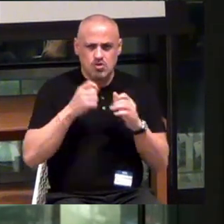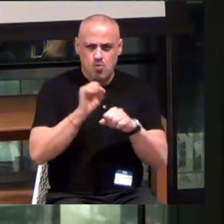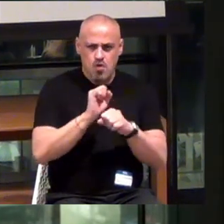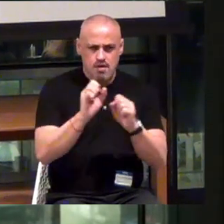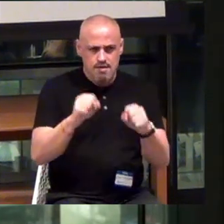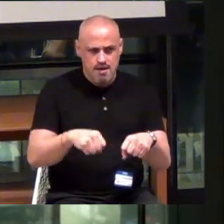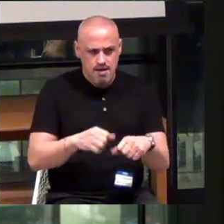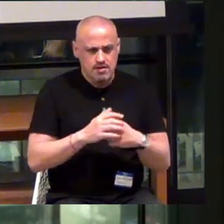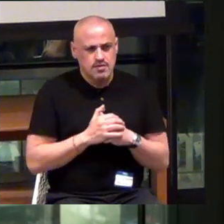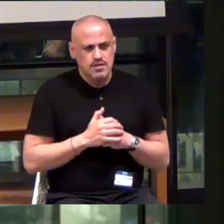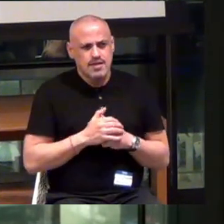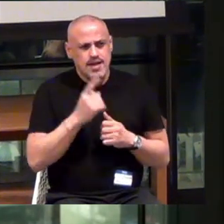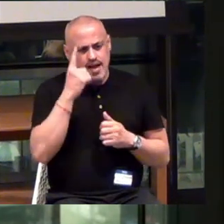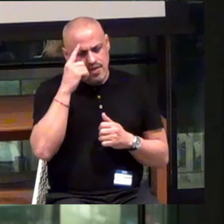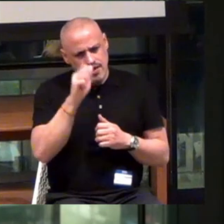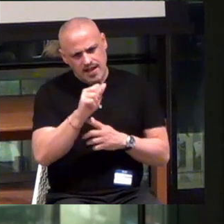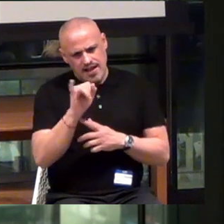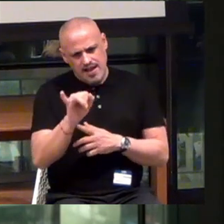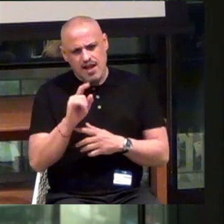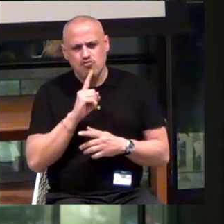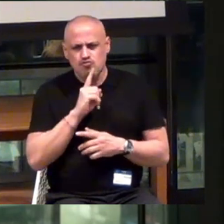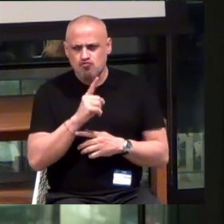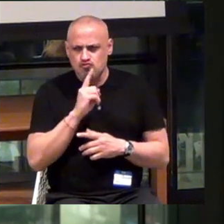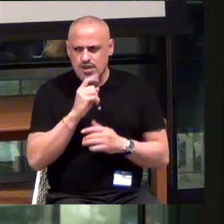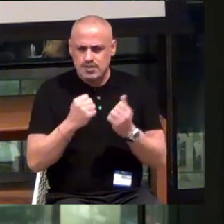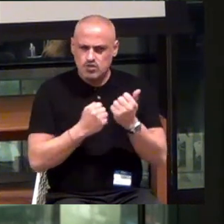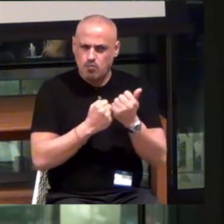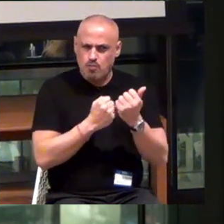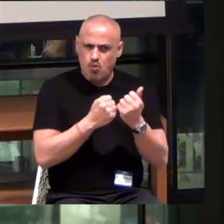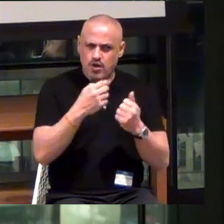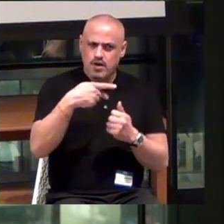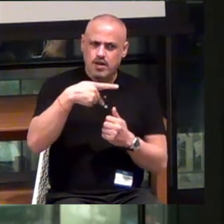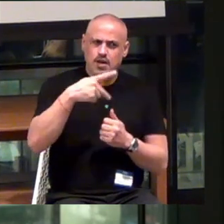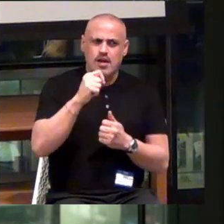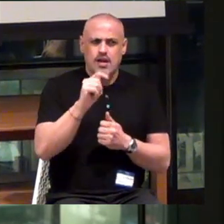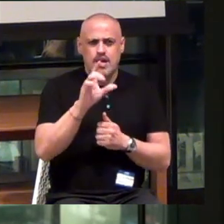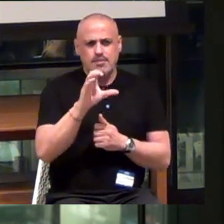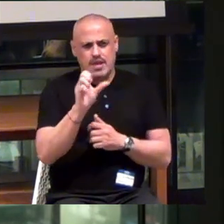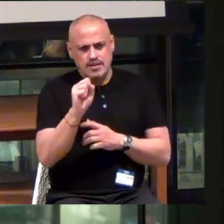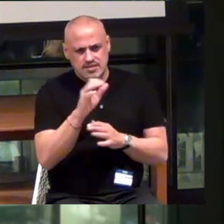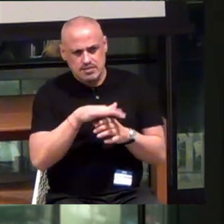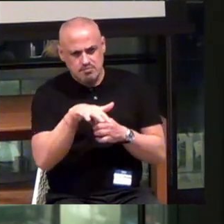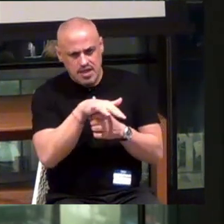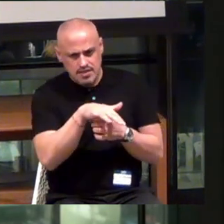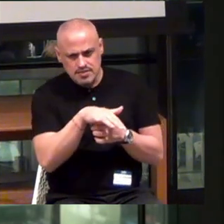So I think where AI really supports the haptics space is...